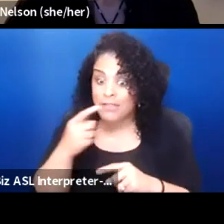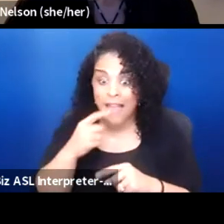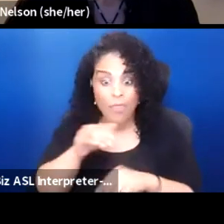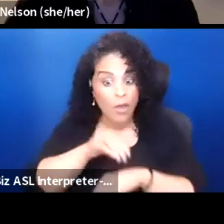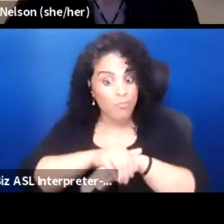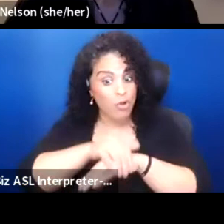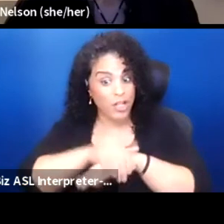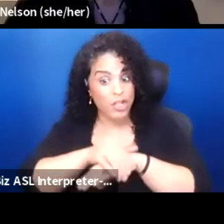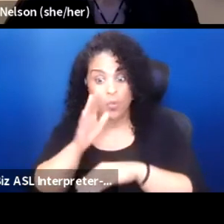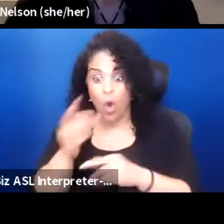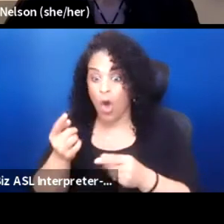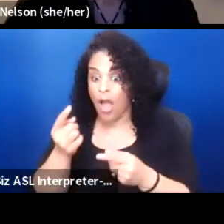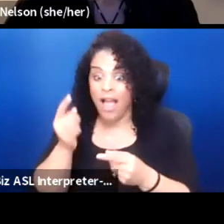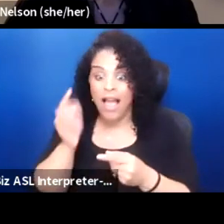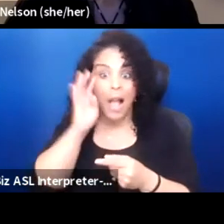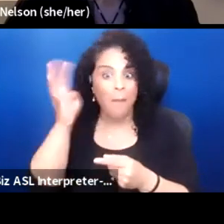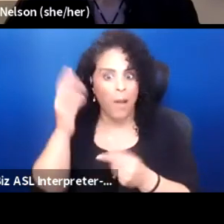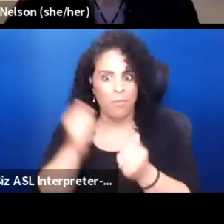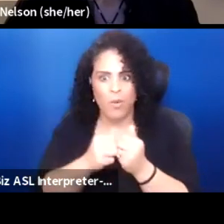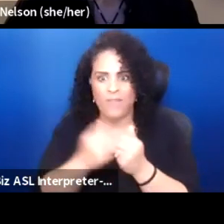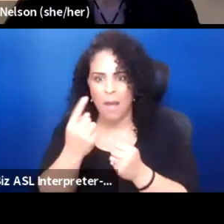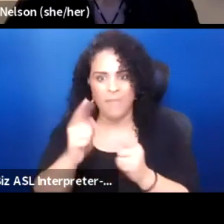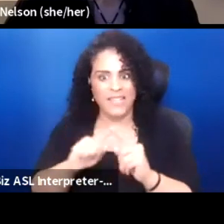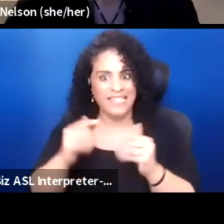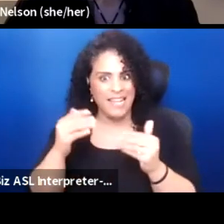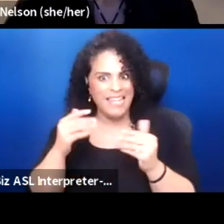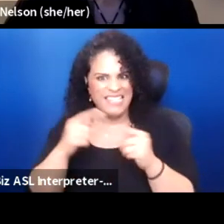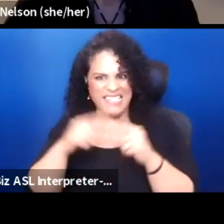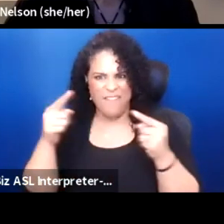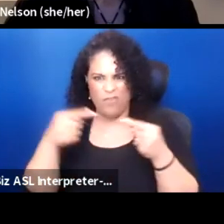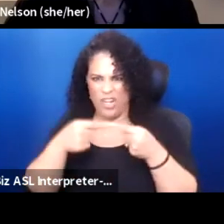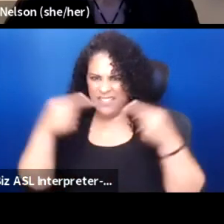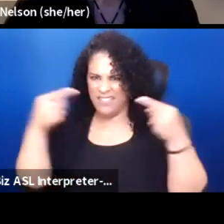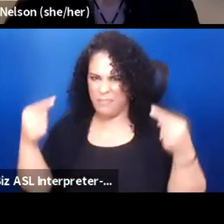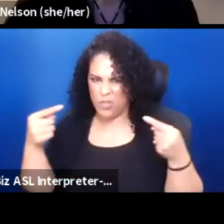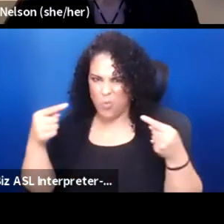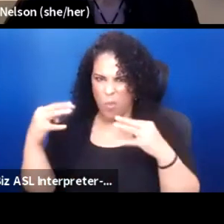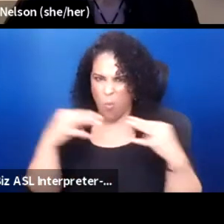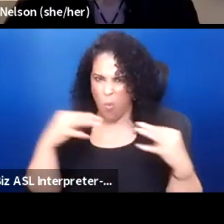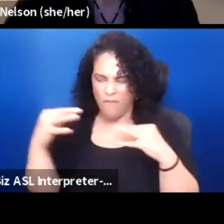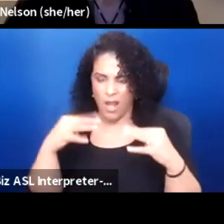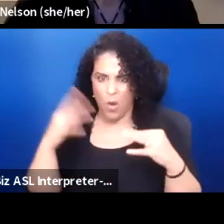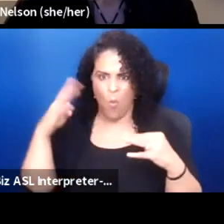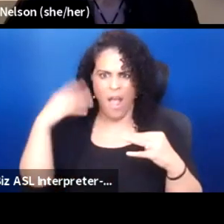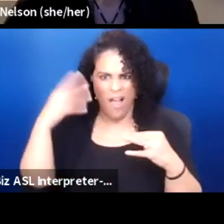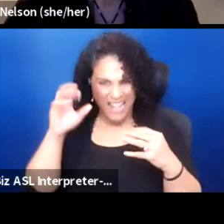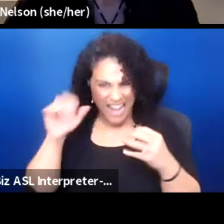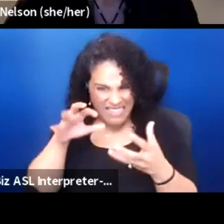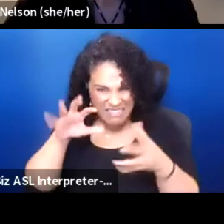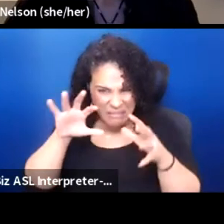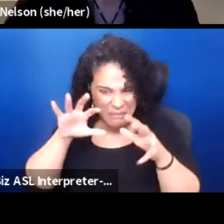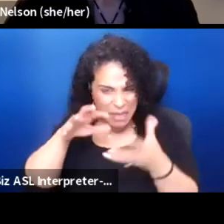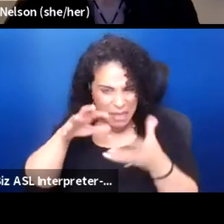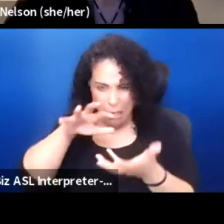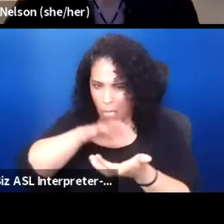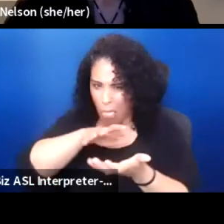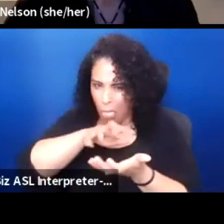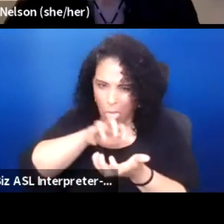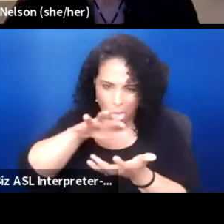And that's the thing, the difference between the warfare was so wild that they would be willing to demolish a whole village just to make a point, you know,